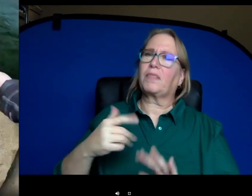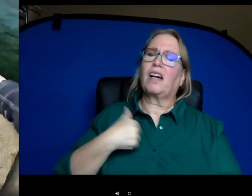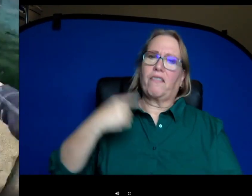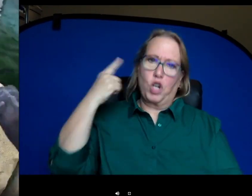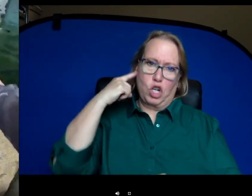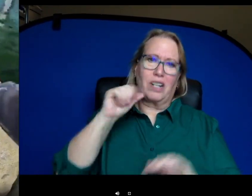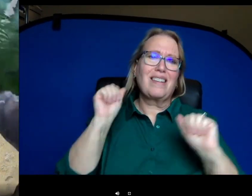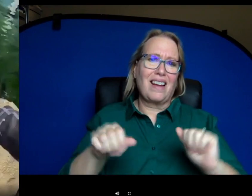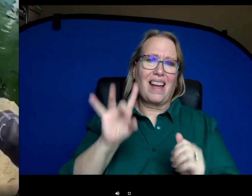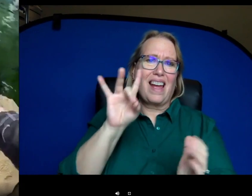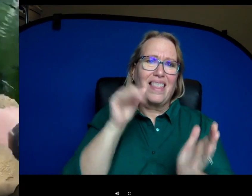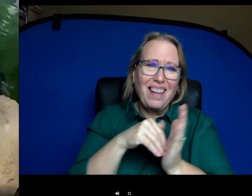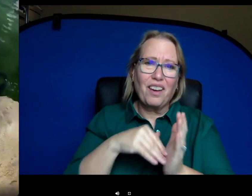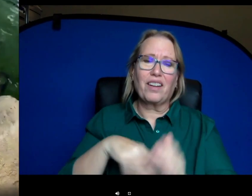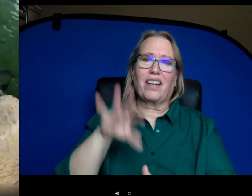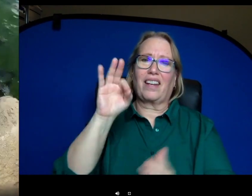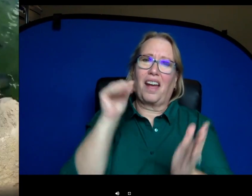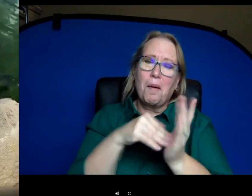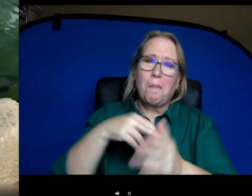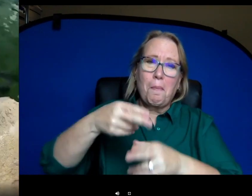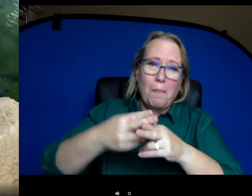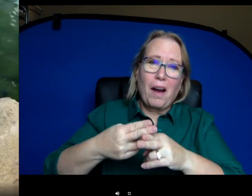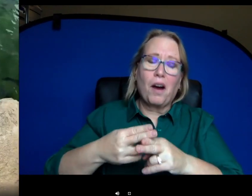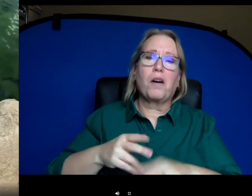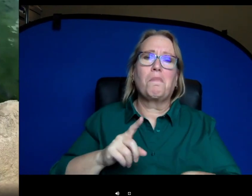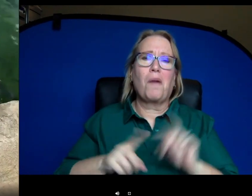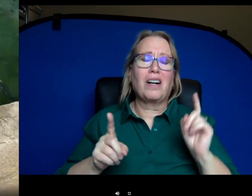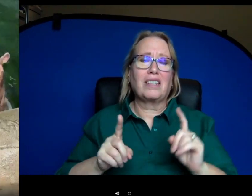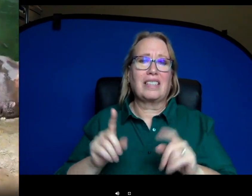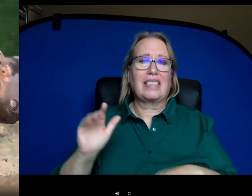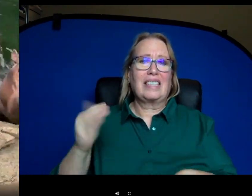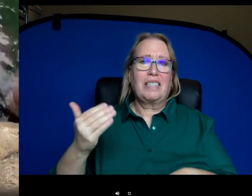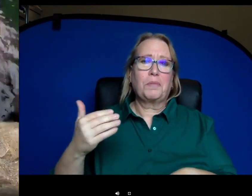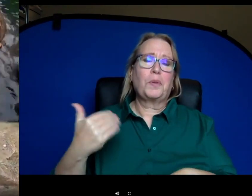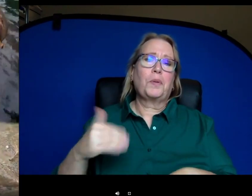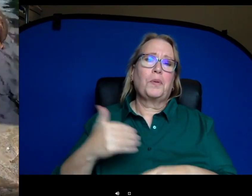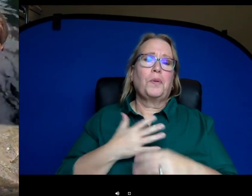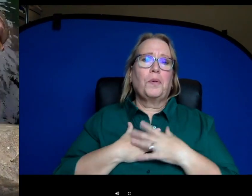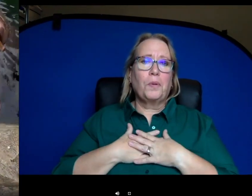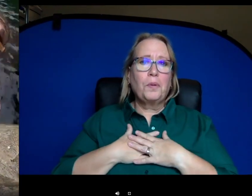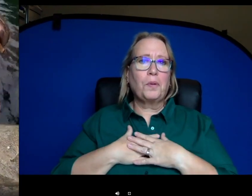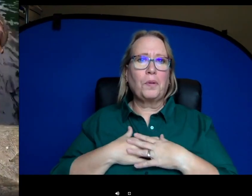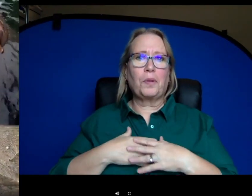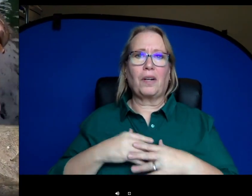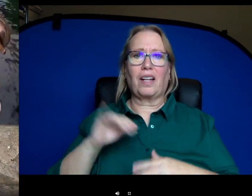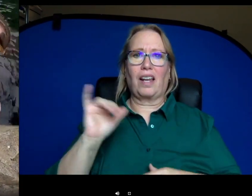can get to 8,000 or 9,000 pounds but that seems probably like a seven foot